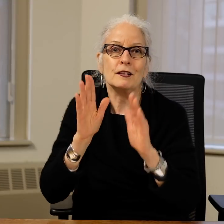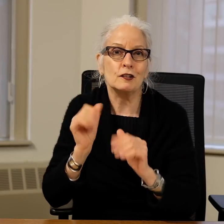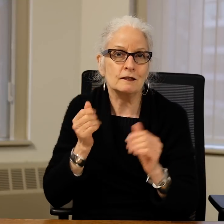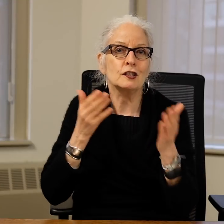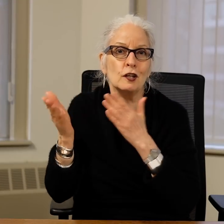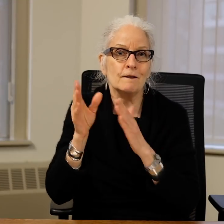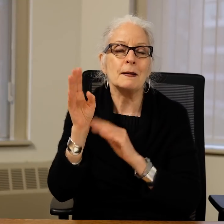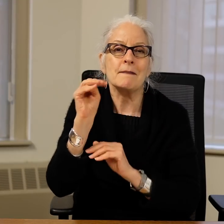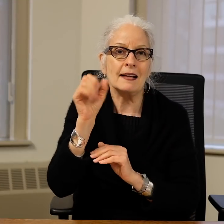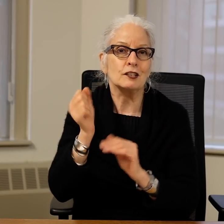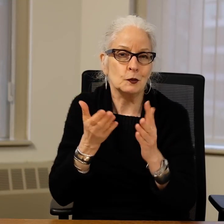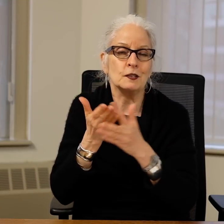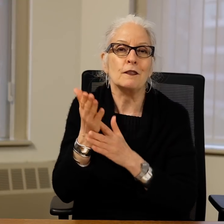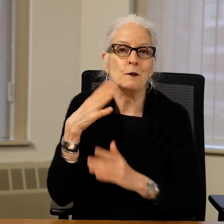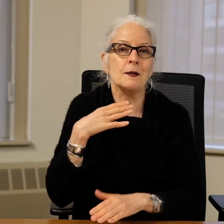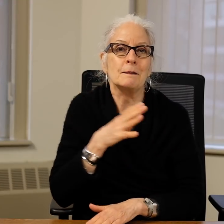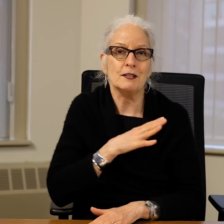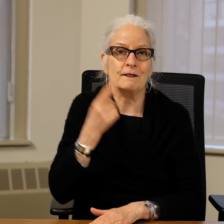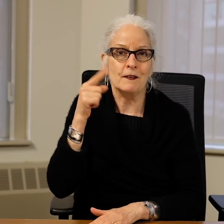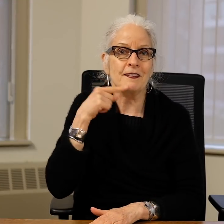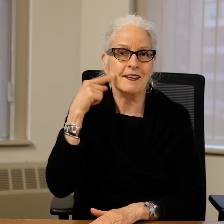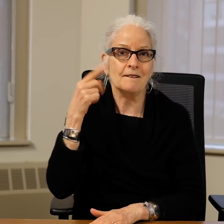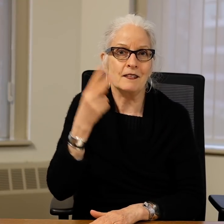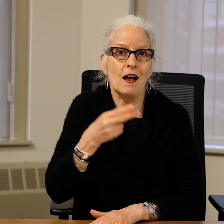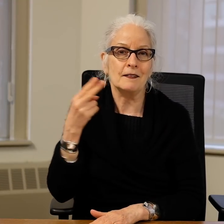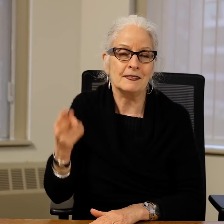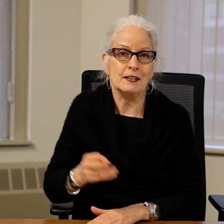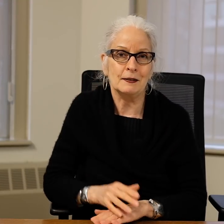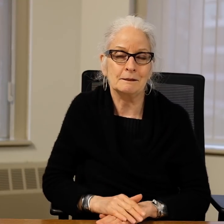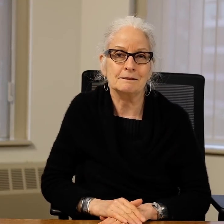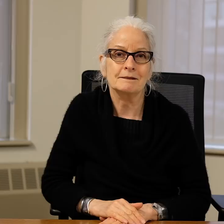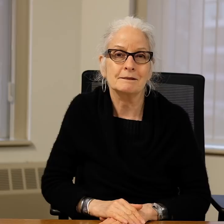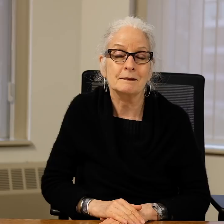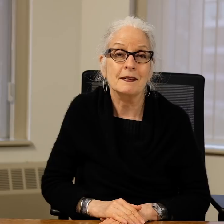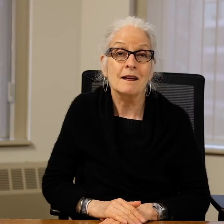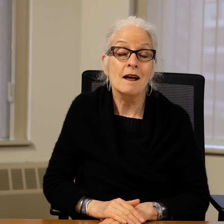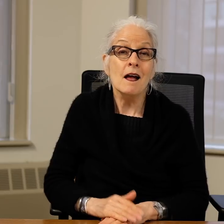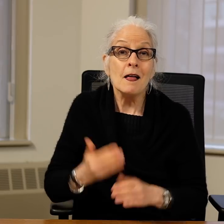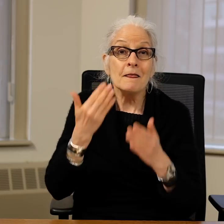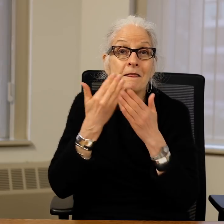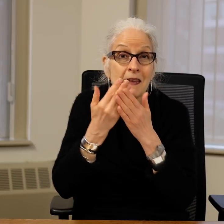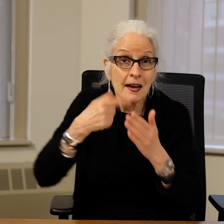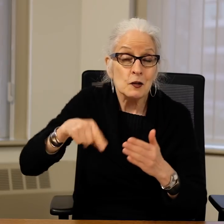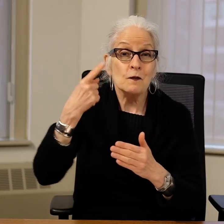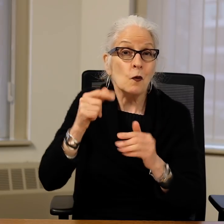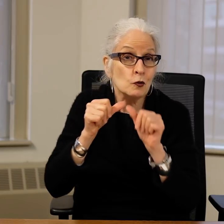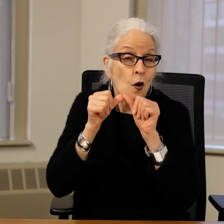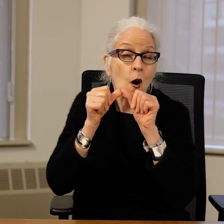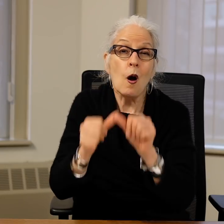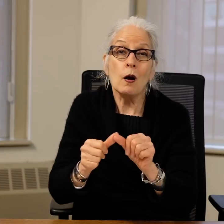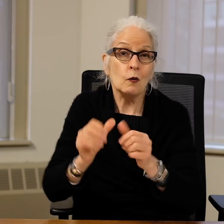Baker for the privilege of serving Massachusetts through the Commission for the Deaf and Hard of Hearing.